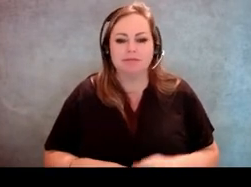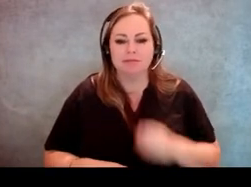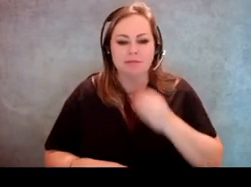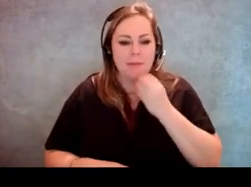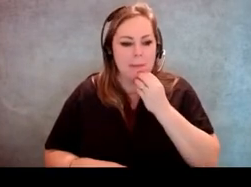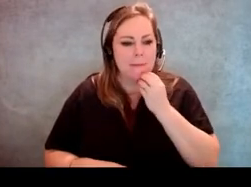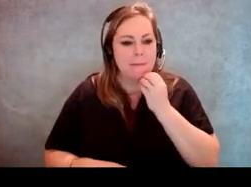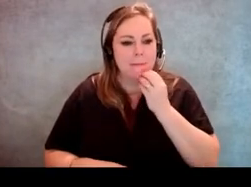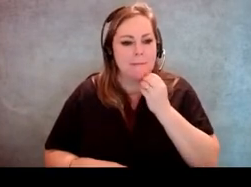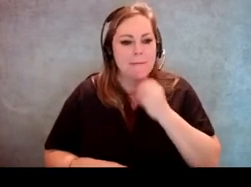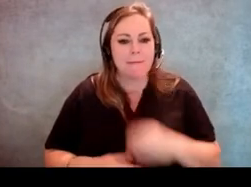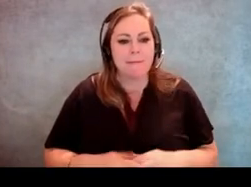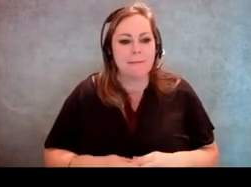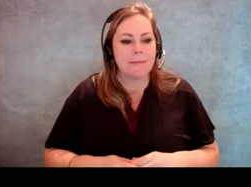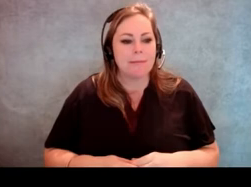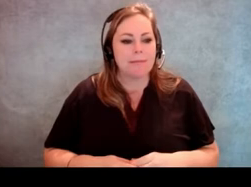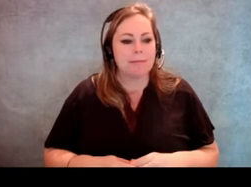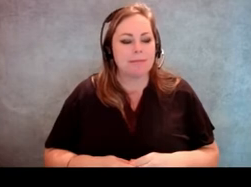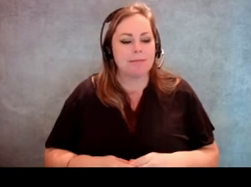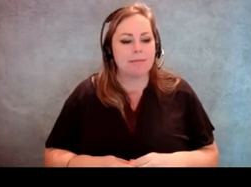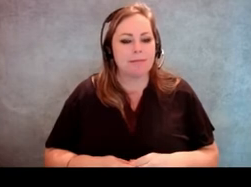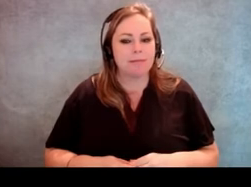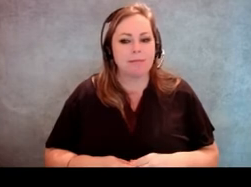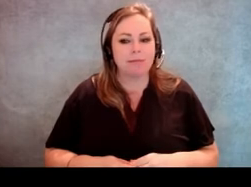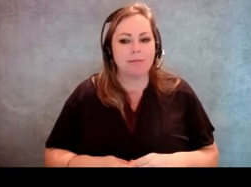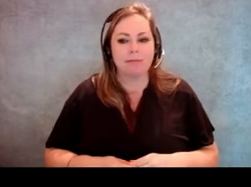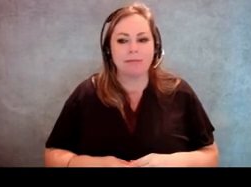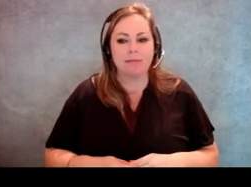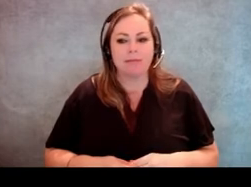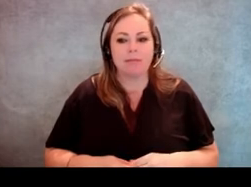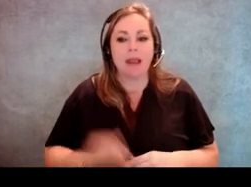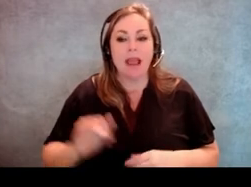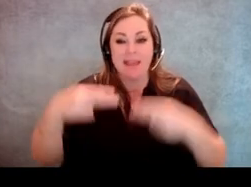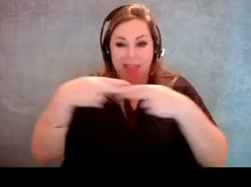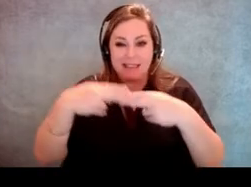Any, let's see, what's this one? [Jeff Miller] And that's basically what we talked about.